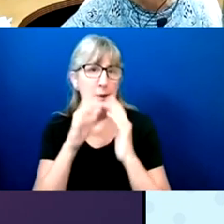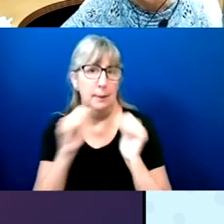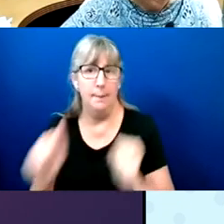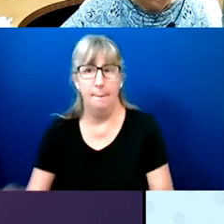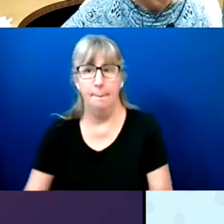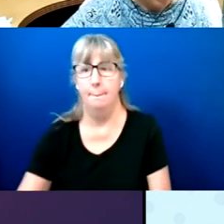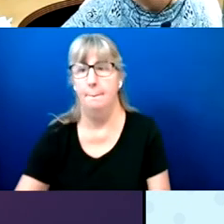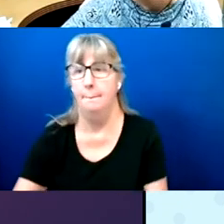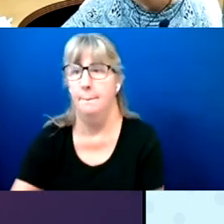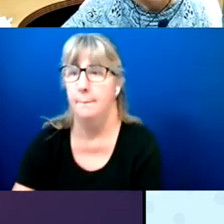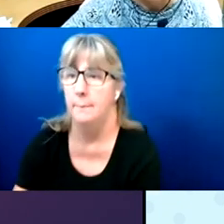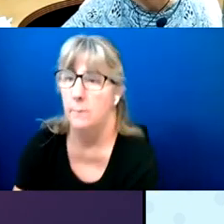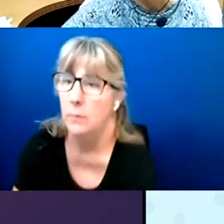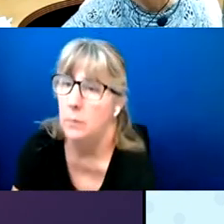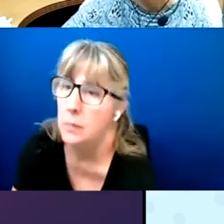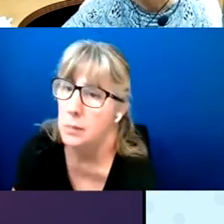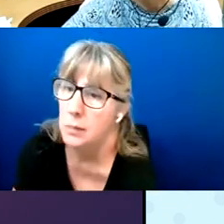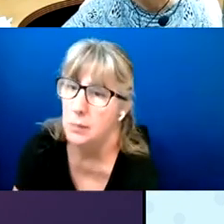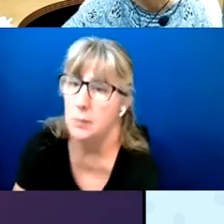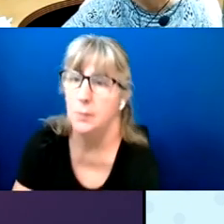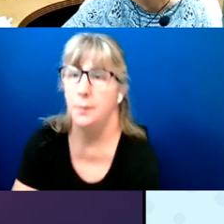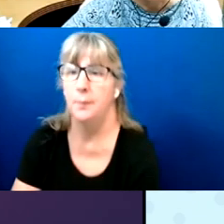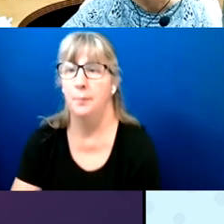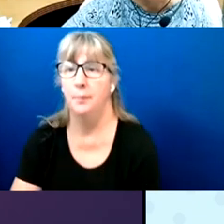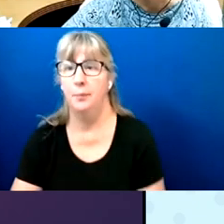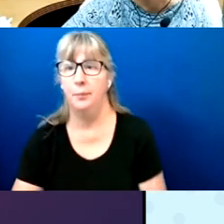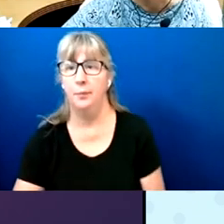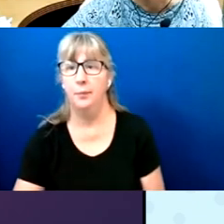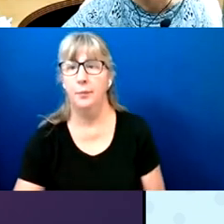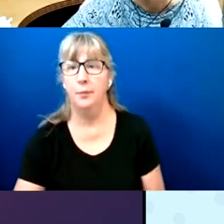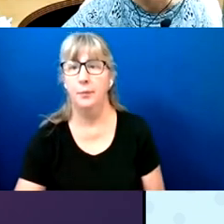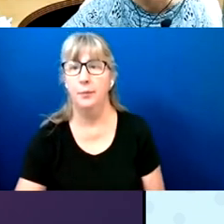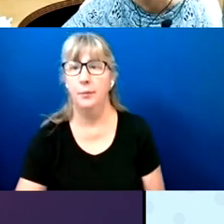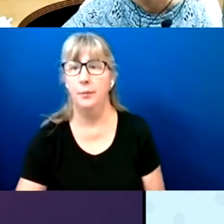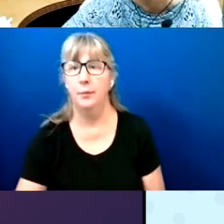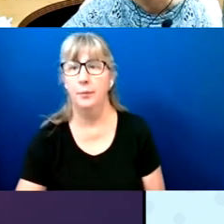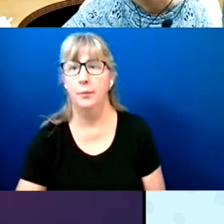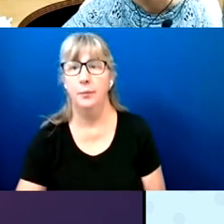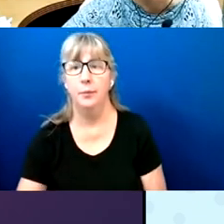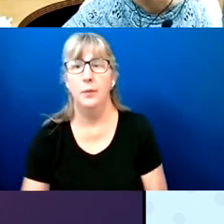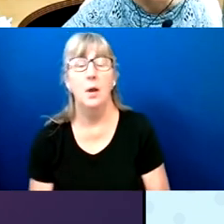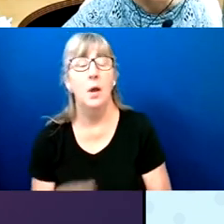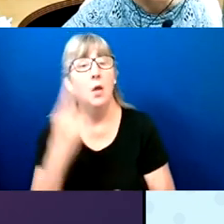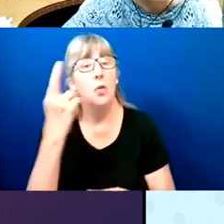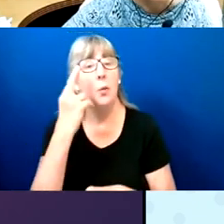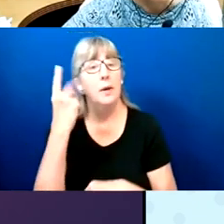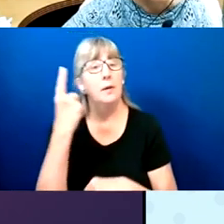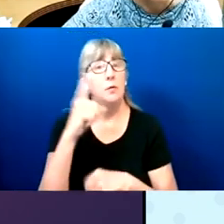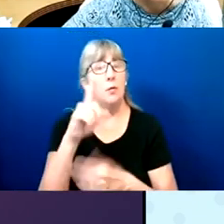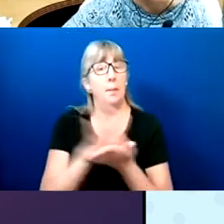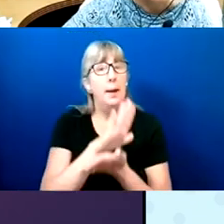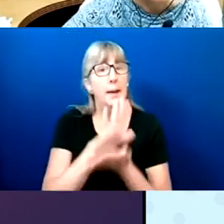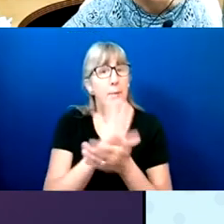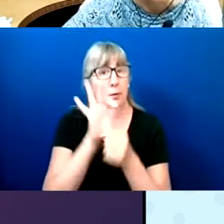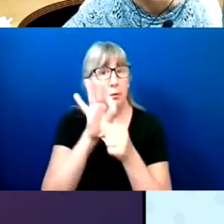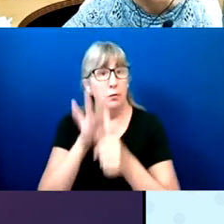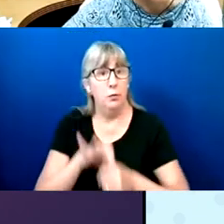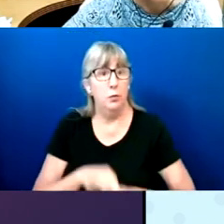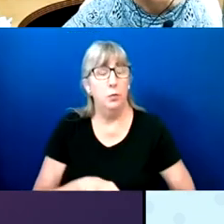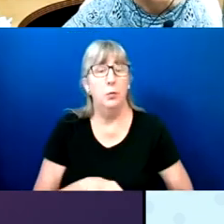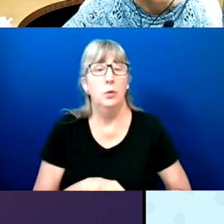The reason for choosing a traditional paper ballot, top choice was to avoid exposure